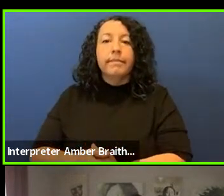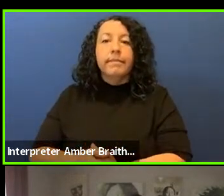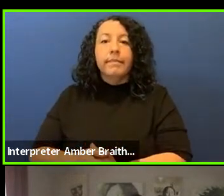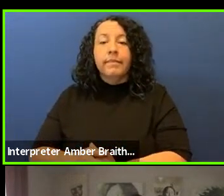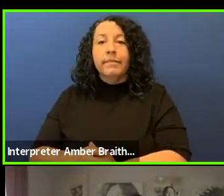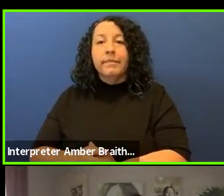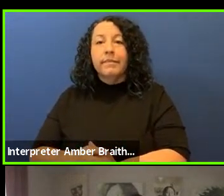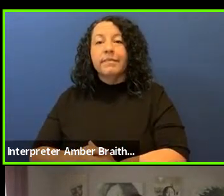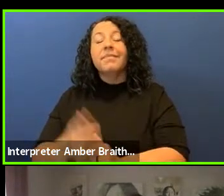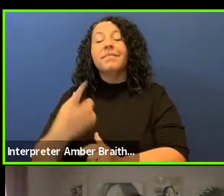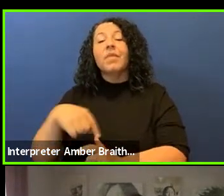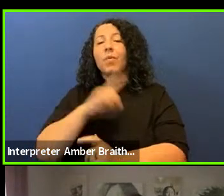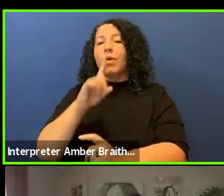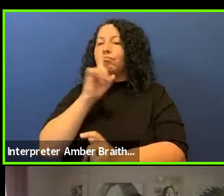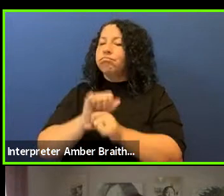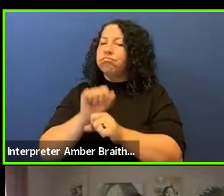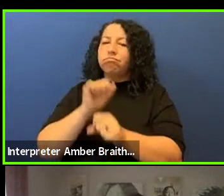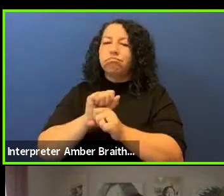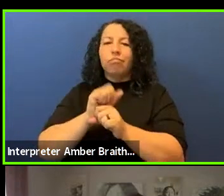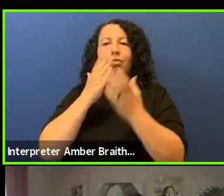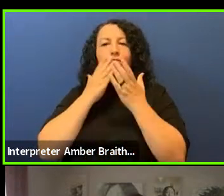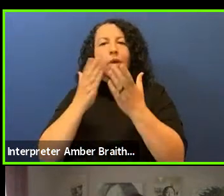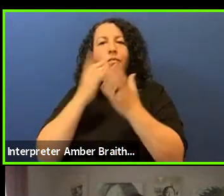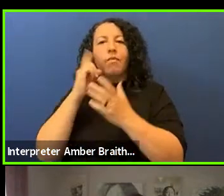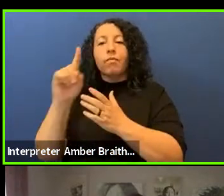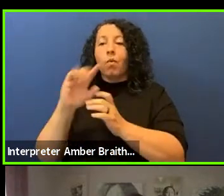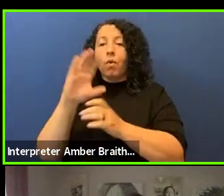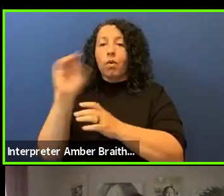We are immensely grateful to our colleagues at For Freedoms for